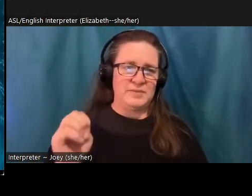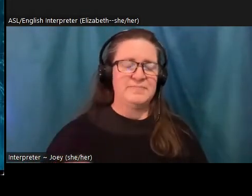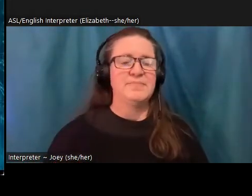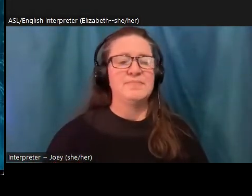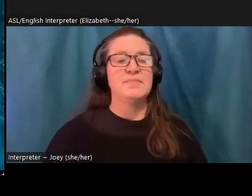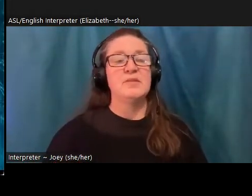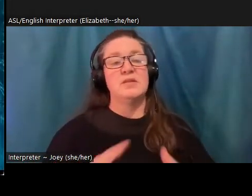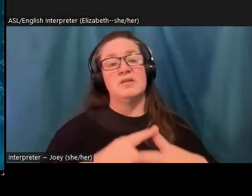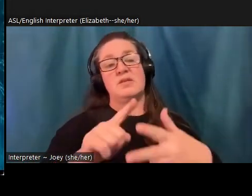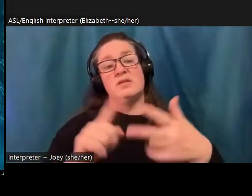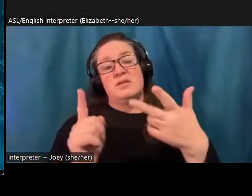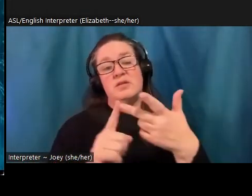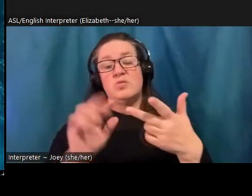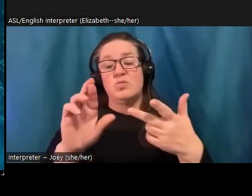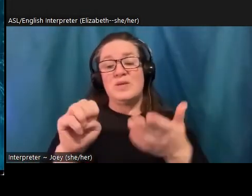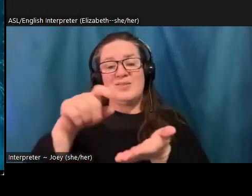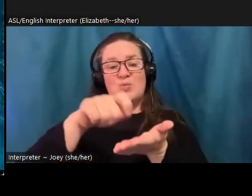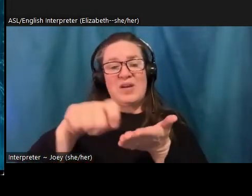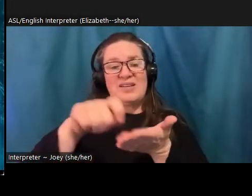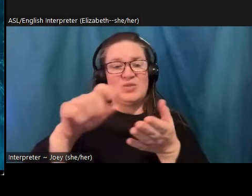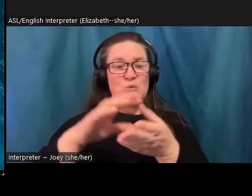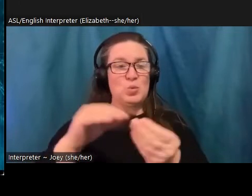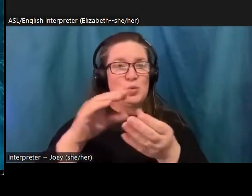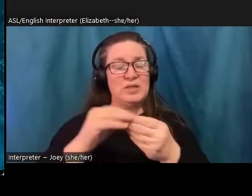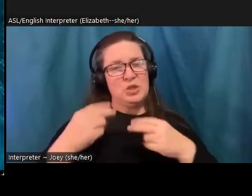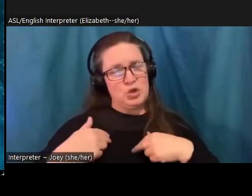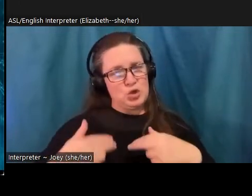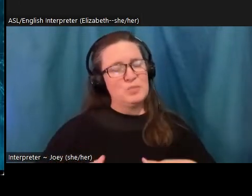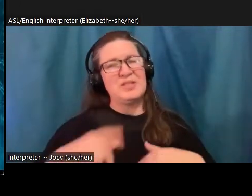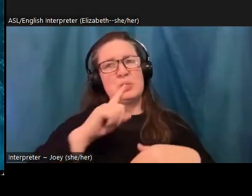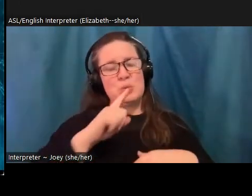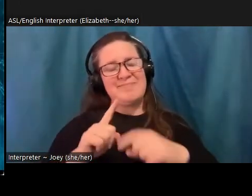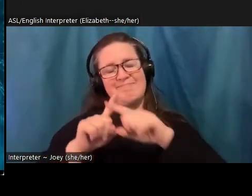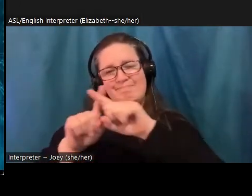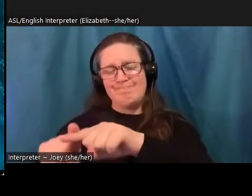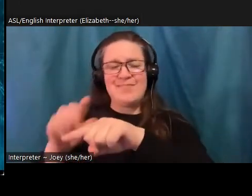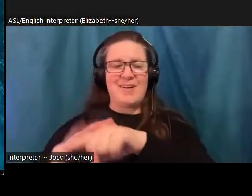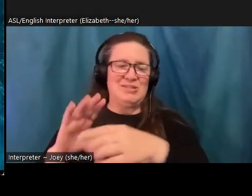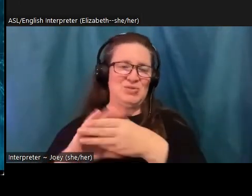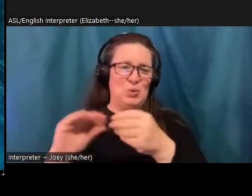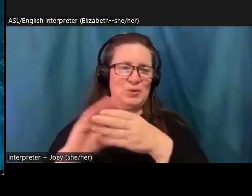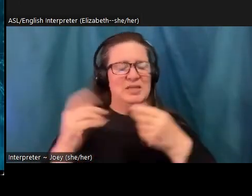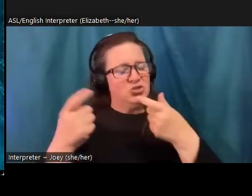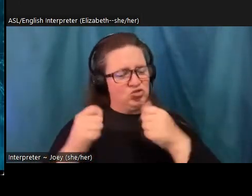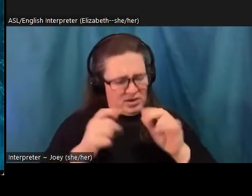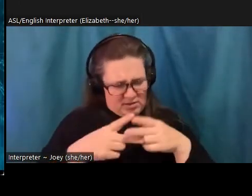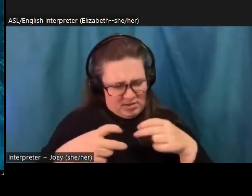Humans live their lives by stories, whether you know, we're trying to understand ourselves or make sense of the larger